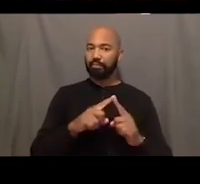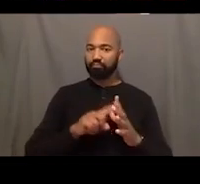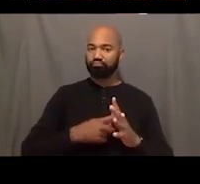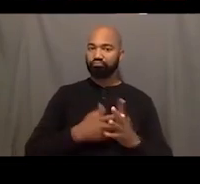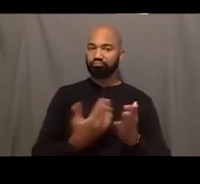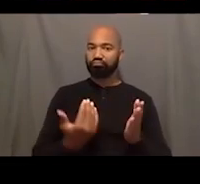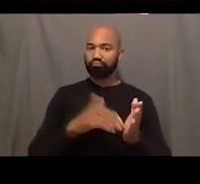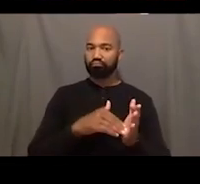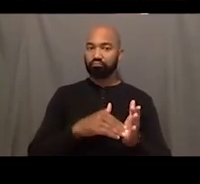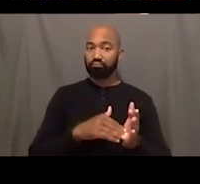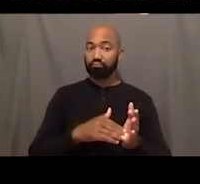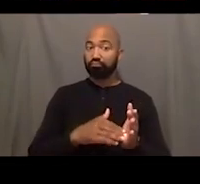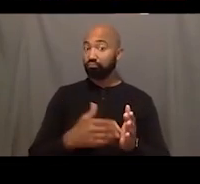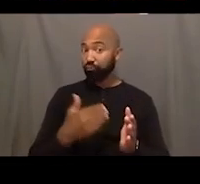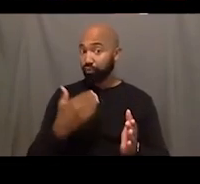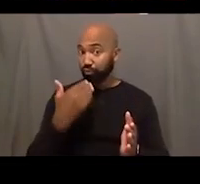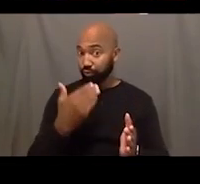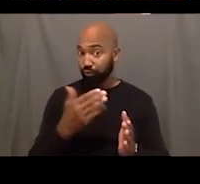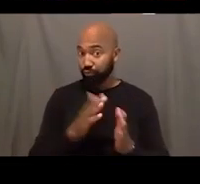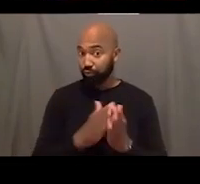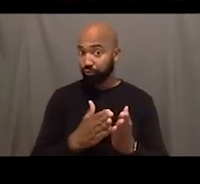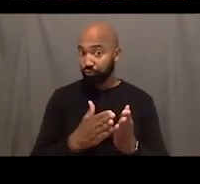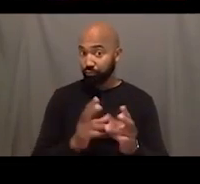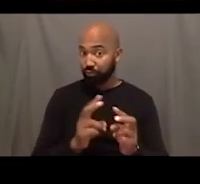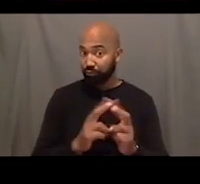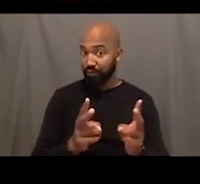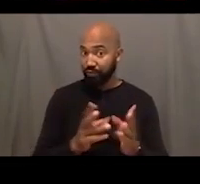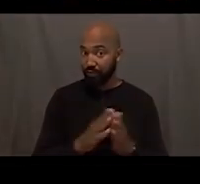Good book. Very good book. Graphic but very good book.